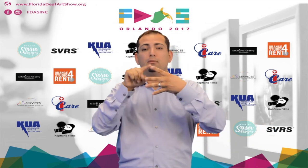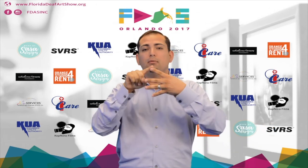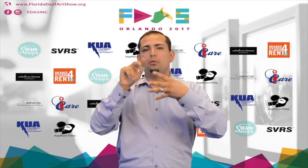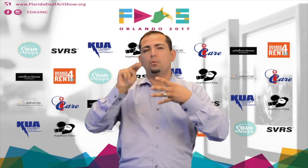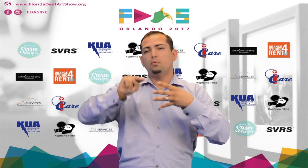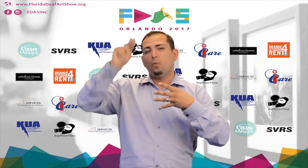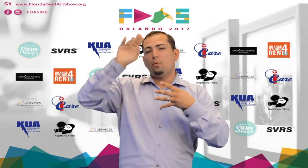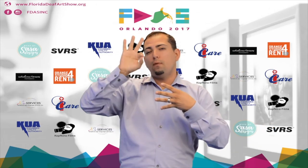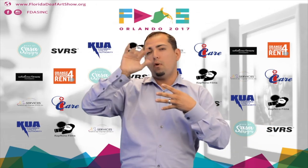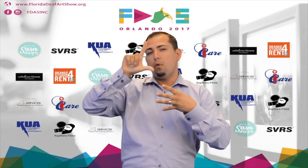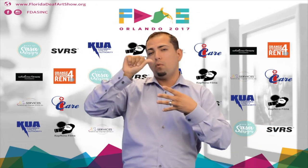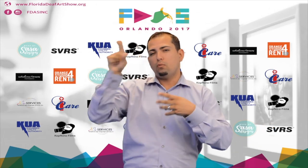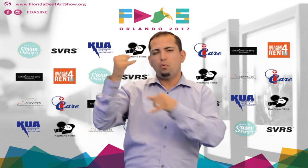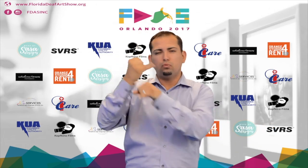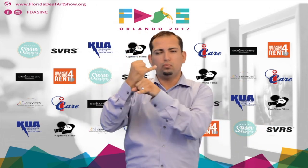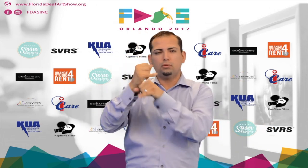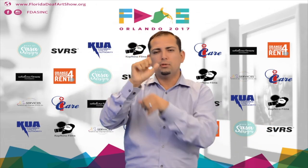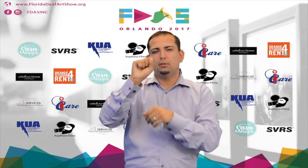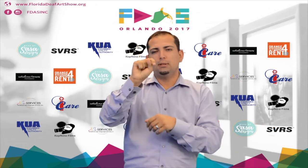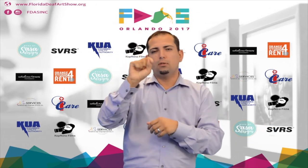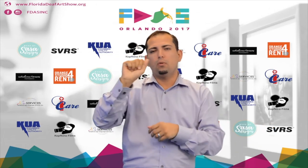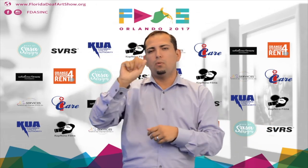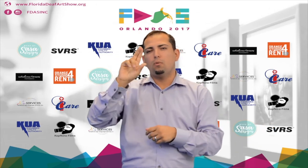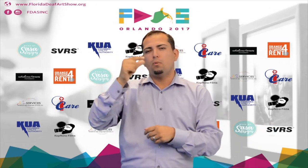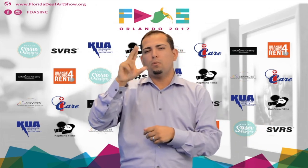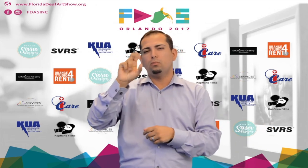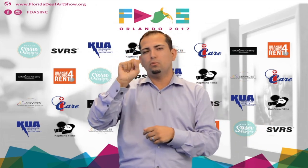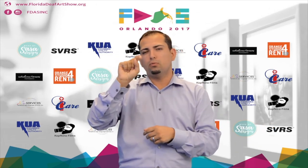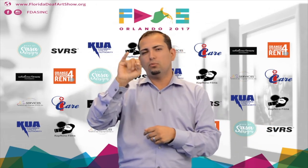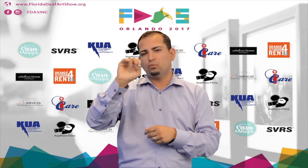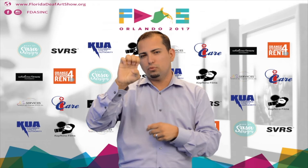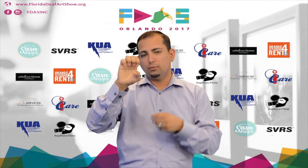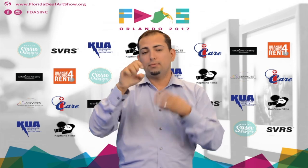Northeast Florida - St. Augustine